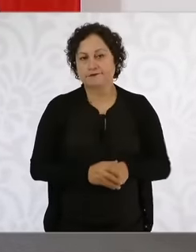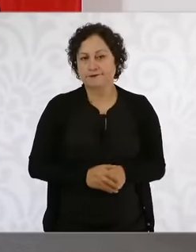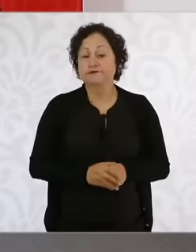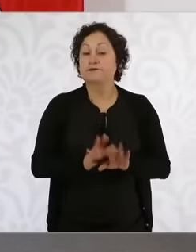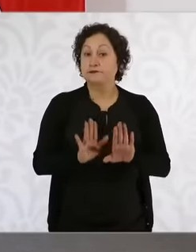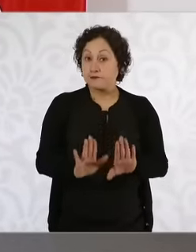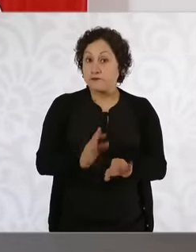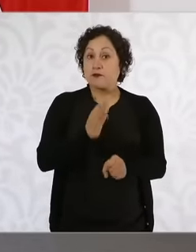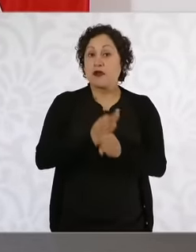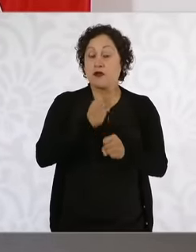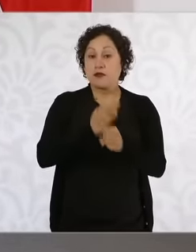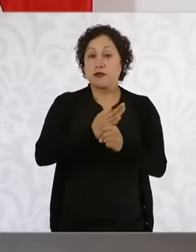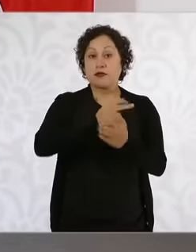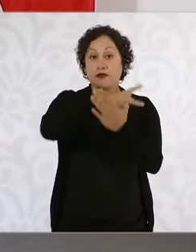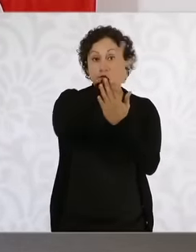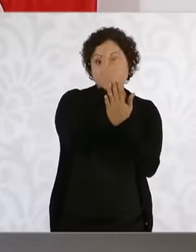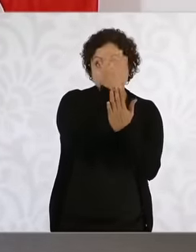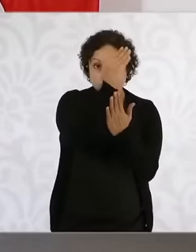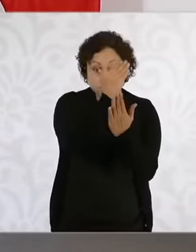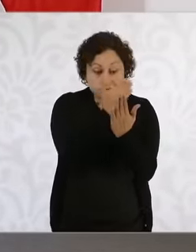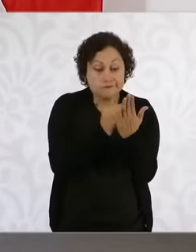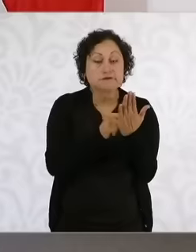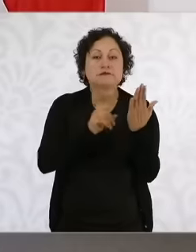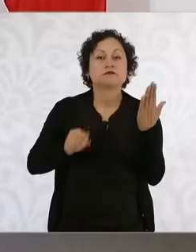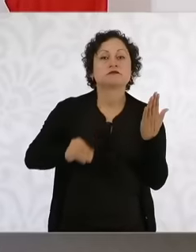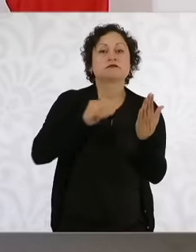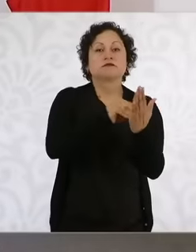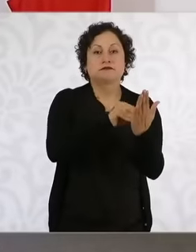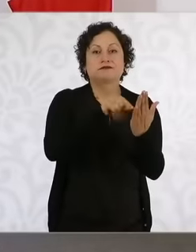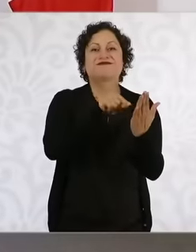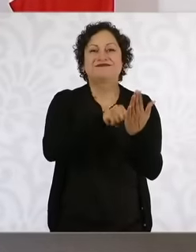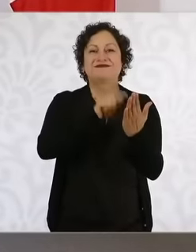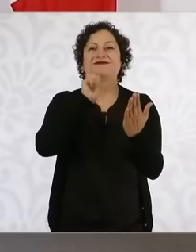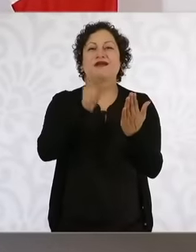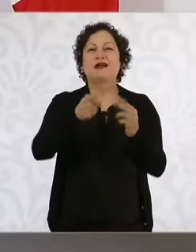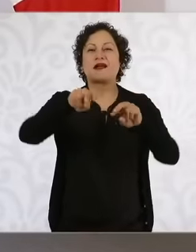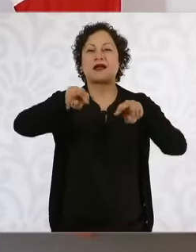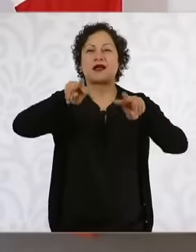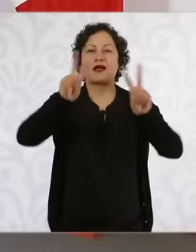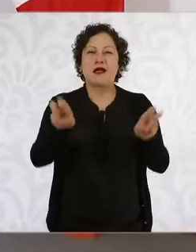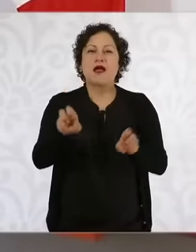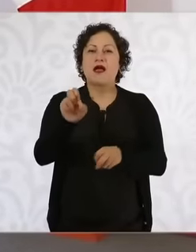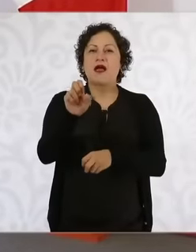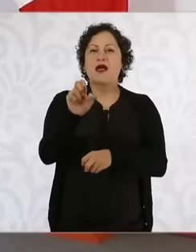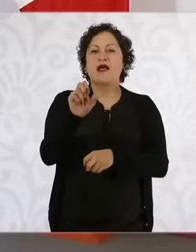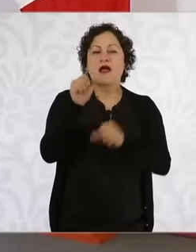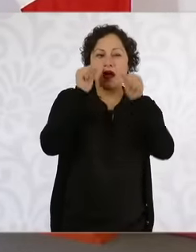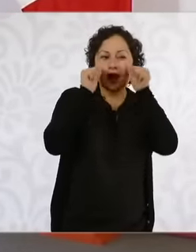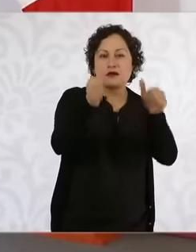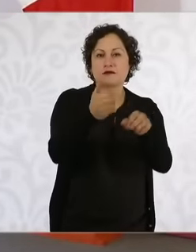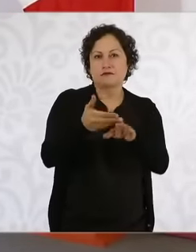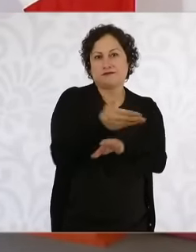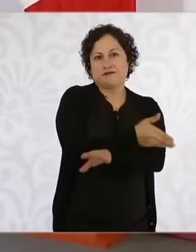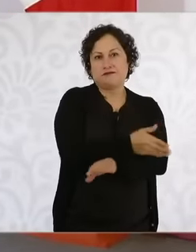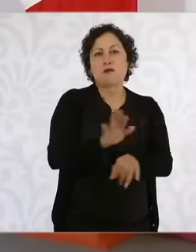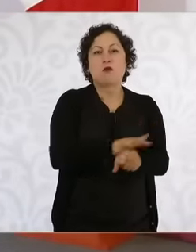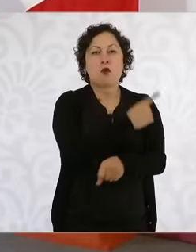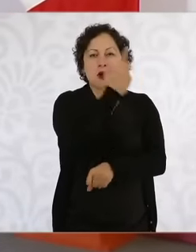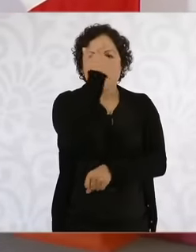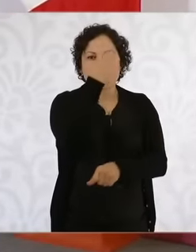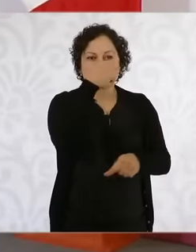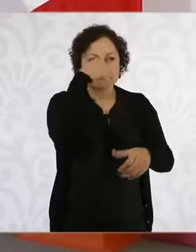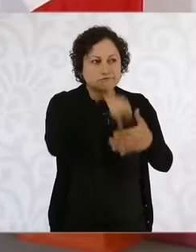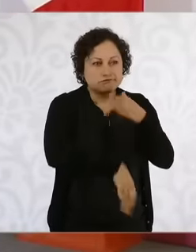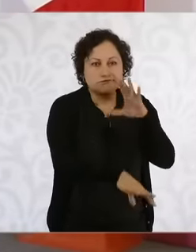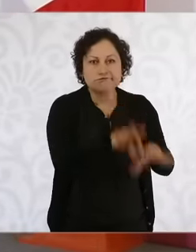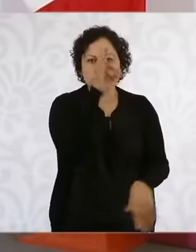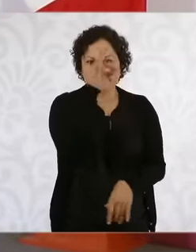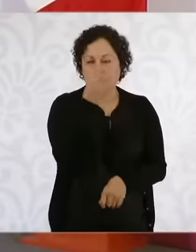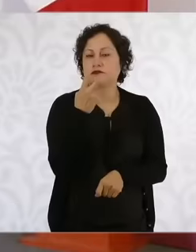the causes that we are going to present here, and it also includes intervention in